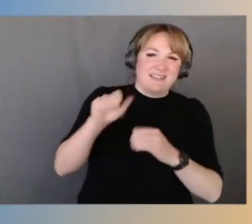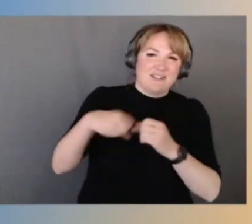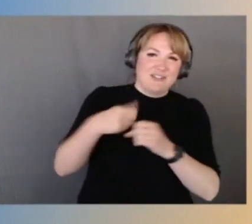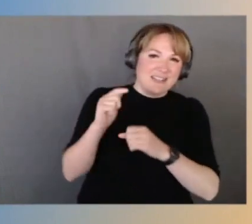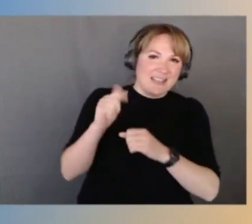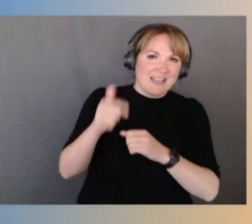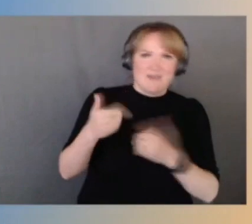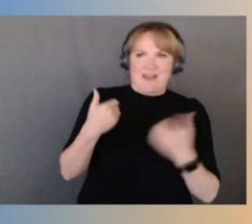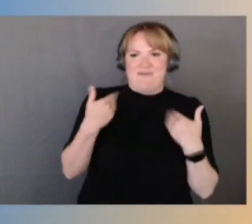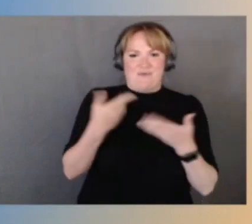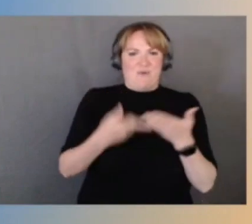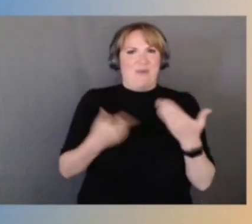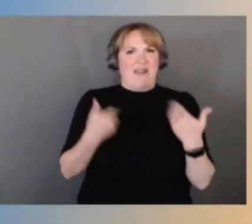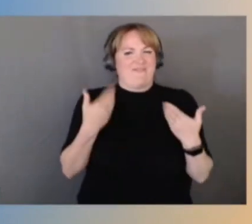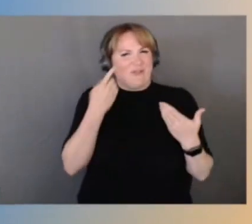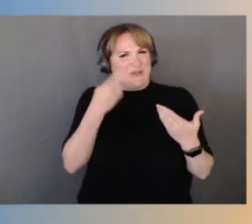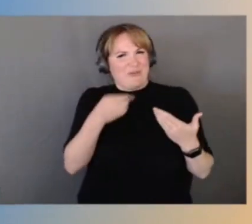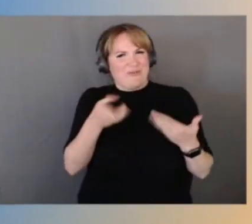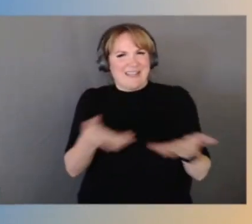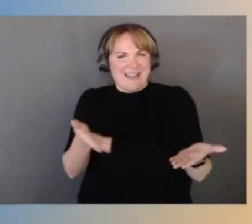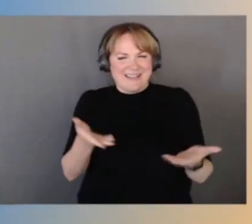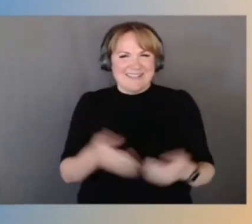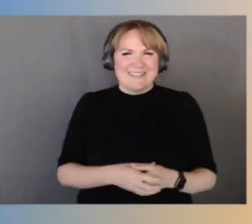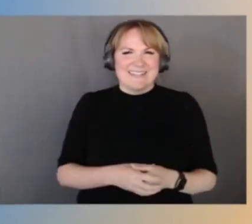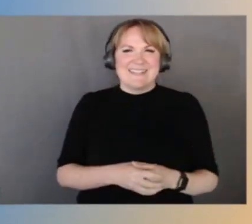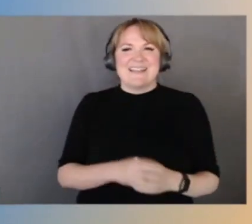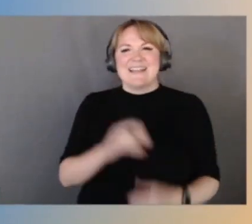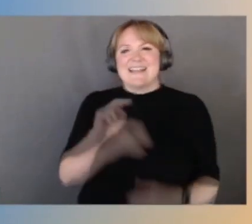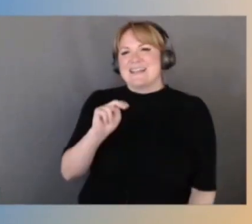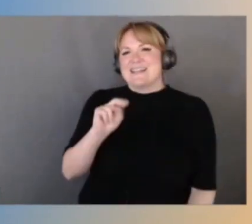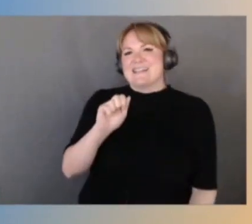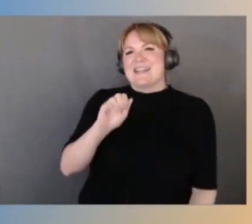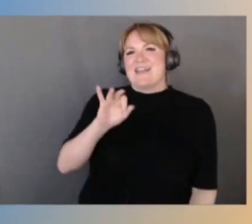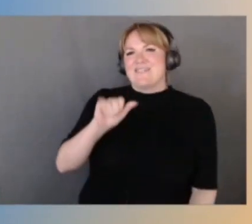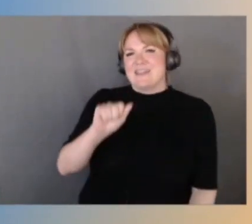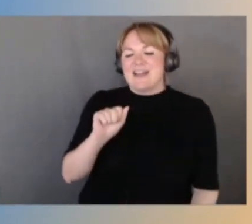Hearing from Napha, always great. I've I've met him a couple times and he's just a treasure trove